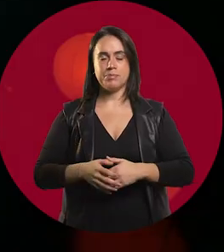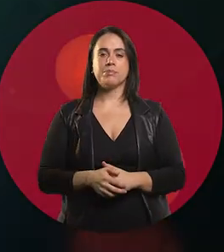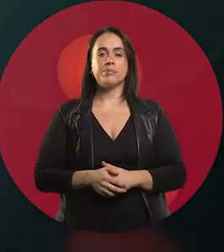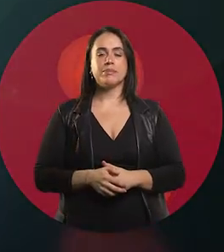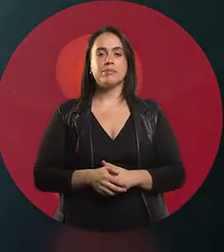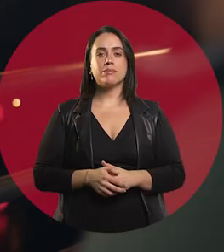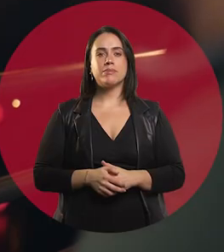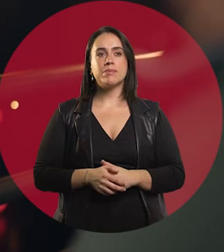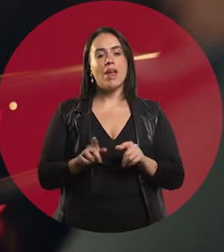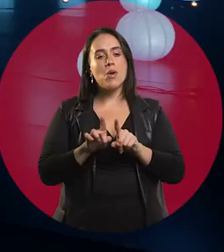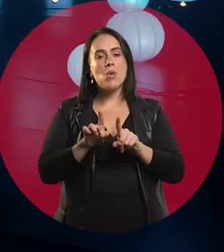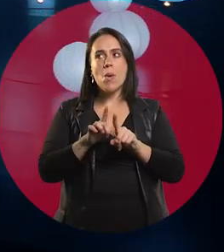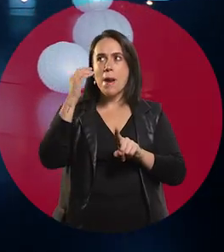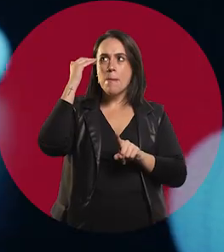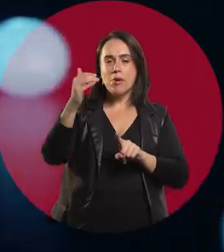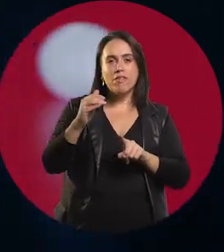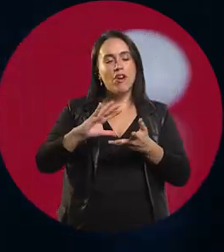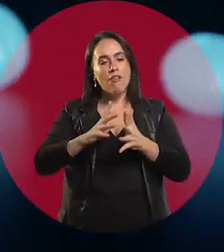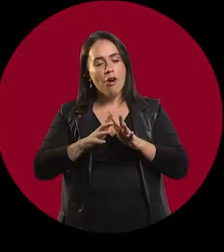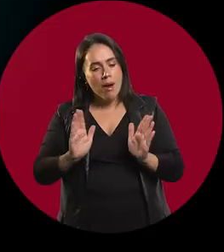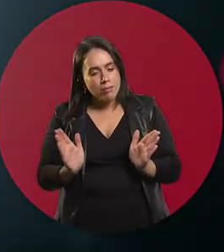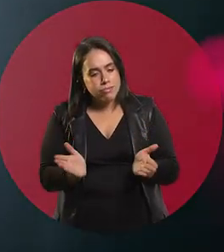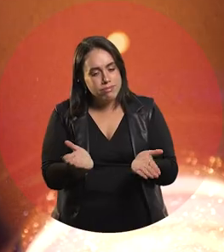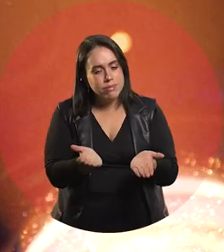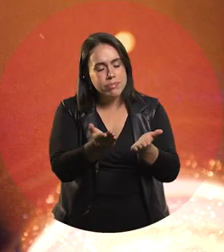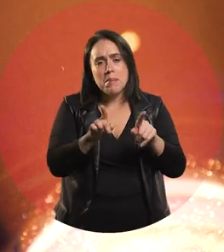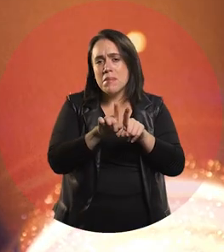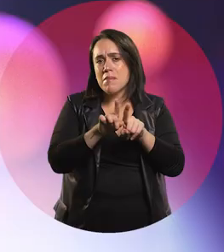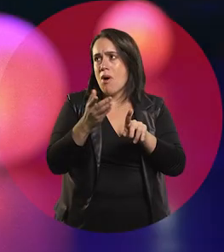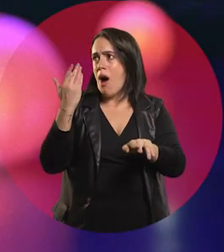To be the motivator that my mentors had been for me.